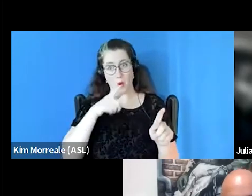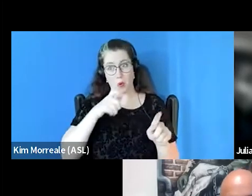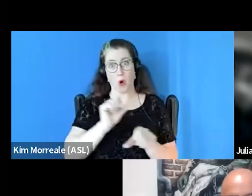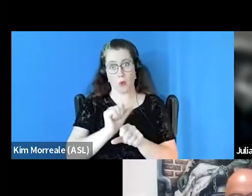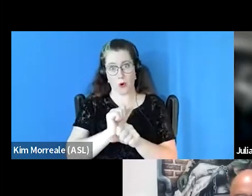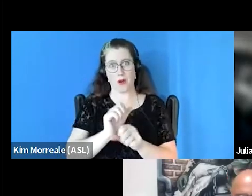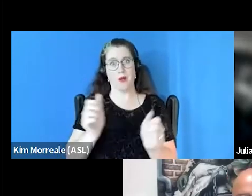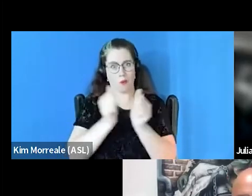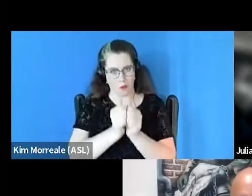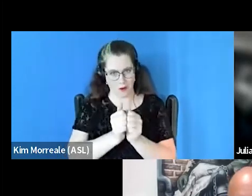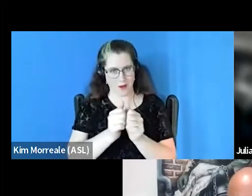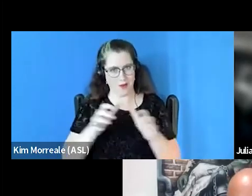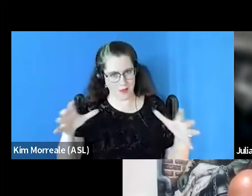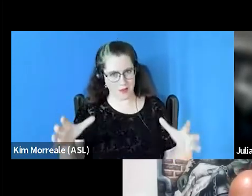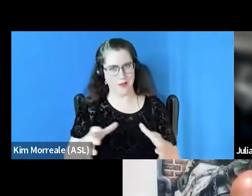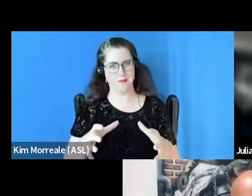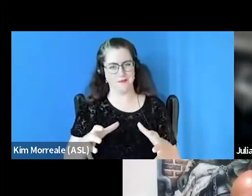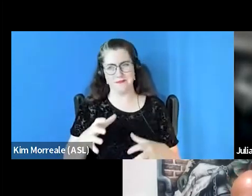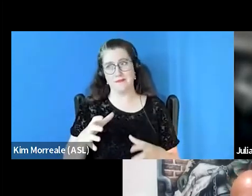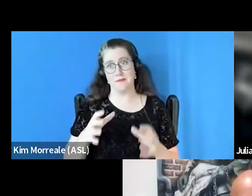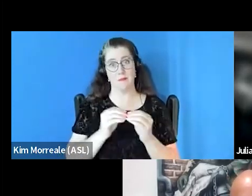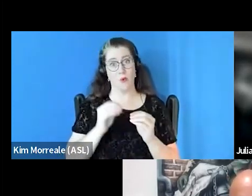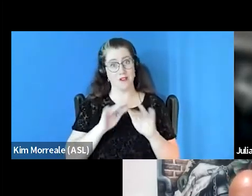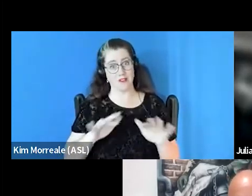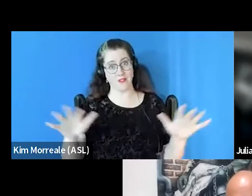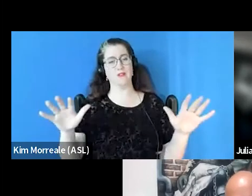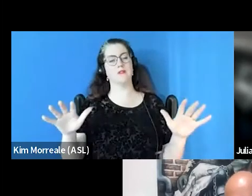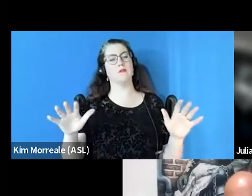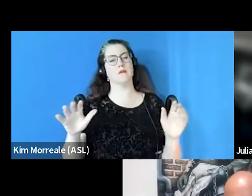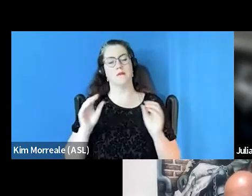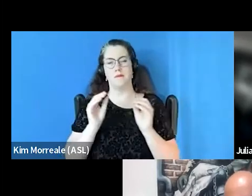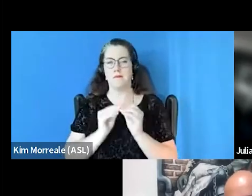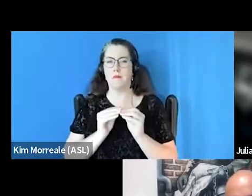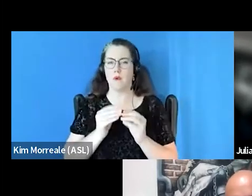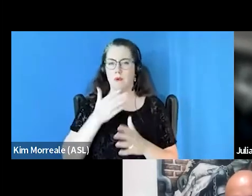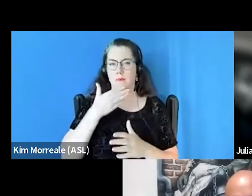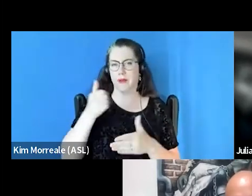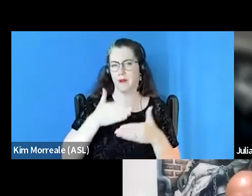So the more we diversify the workforce, I believe the better outcomes for people